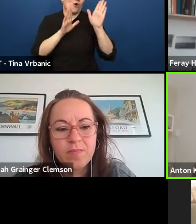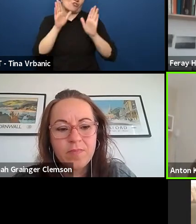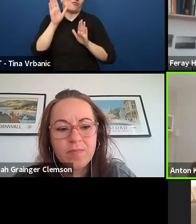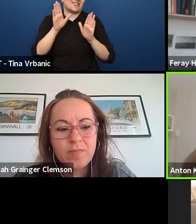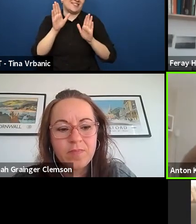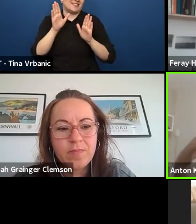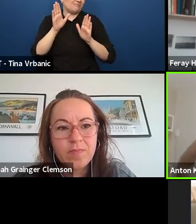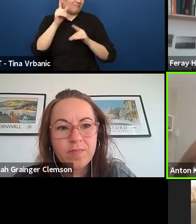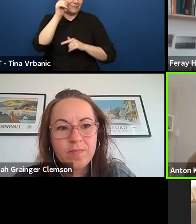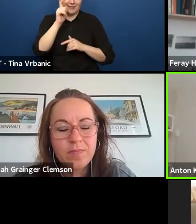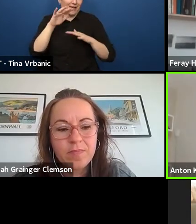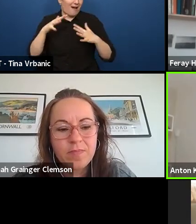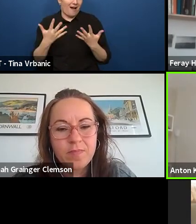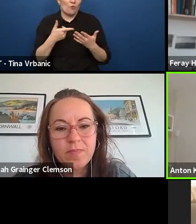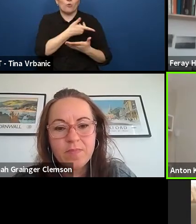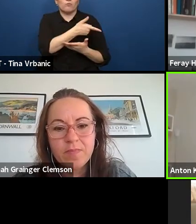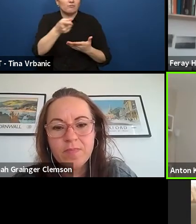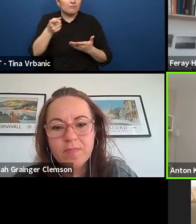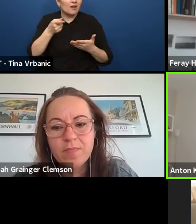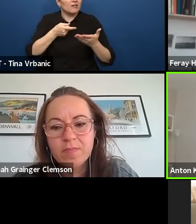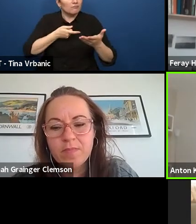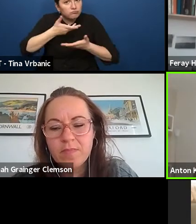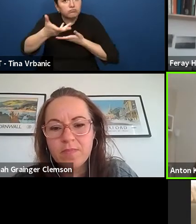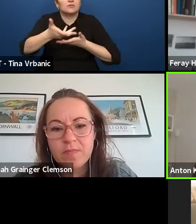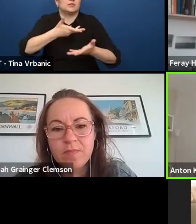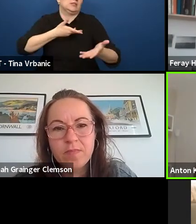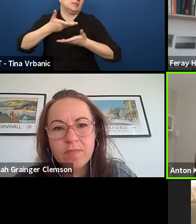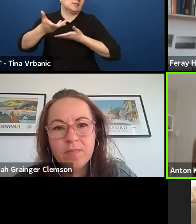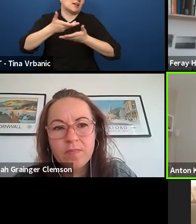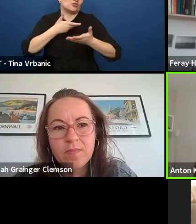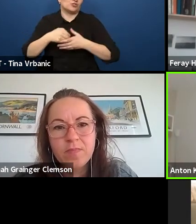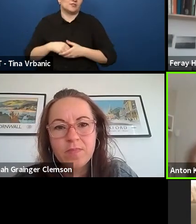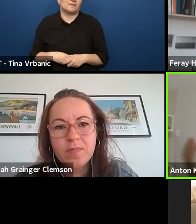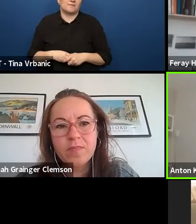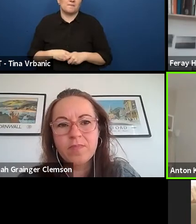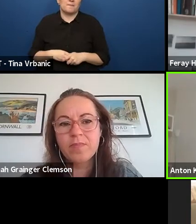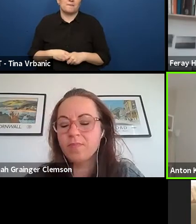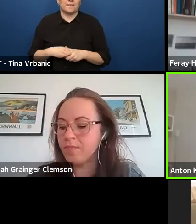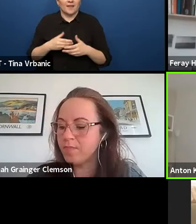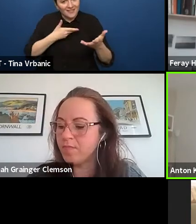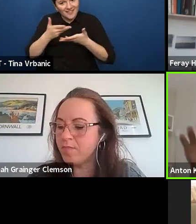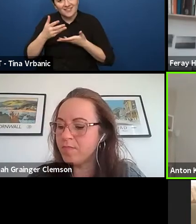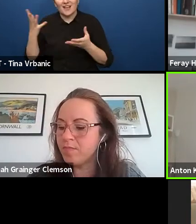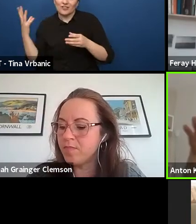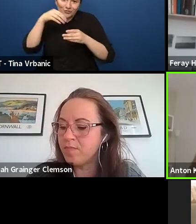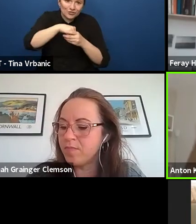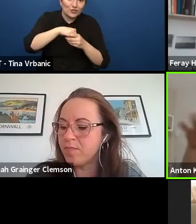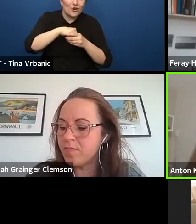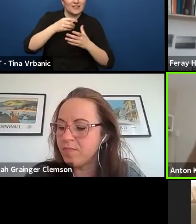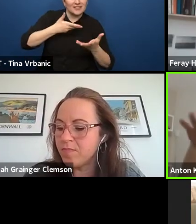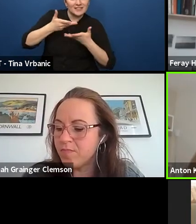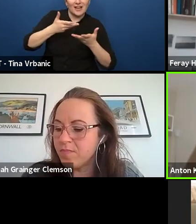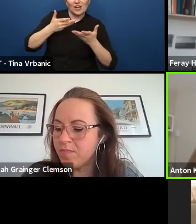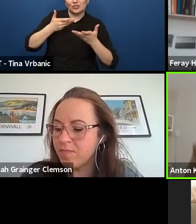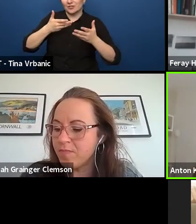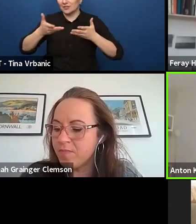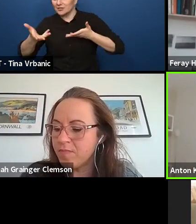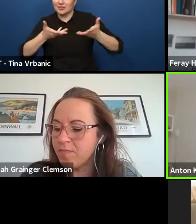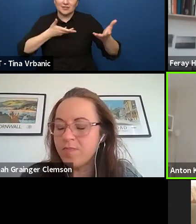and find a way to go into a discussion and to operate on an eye level.